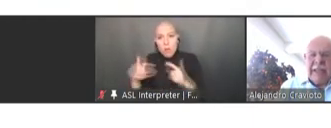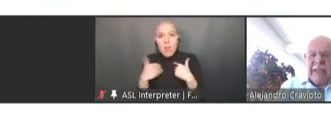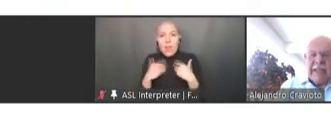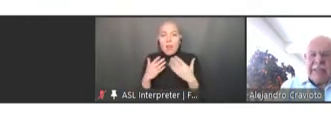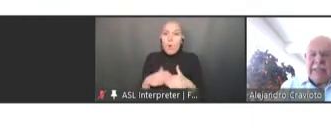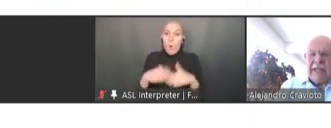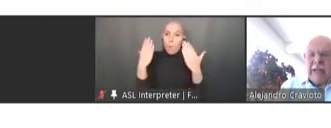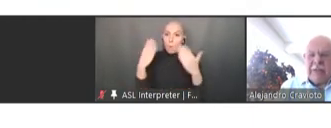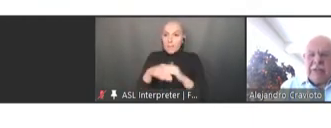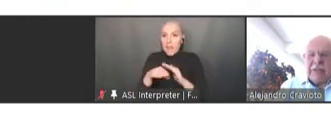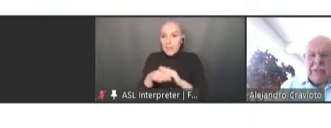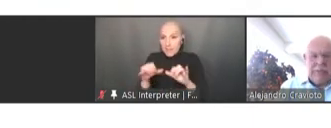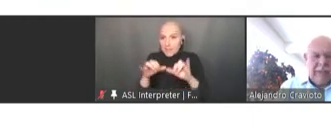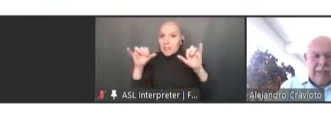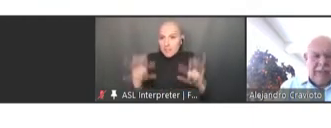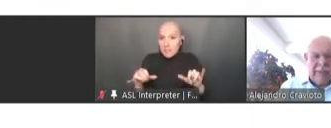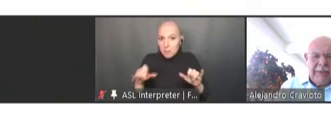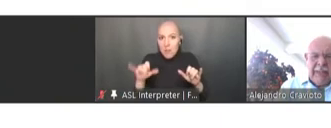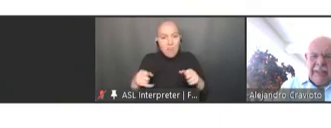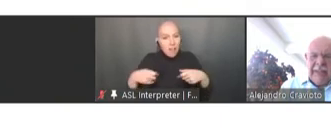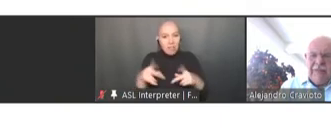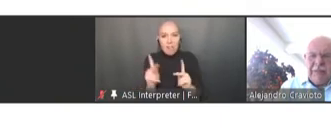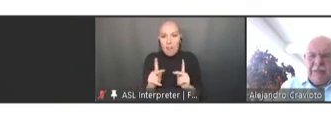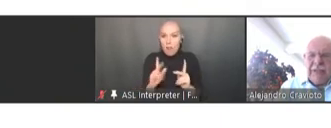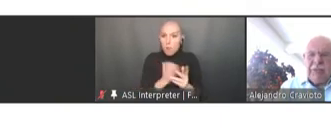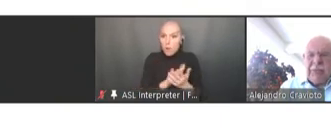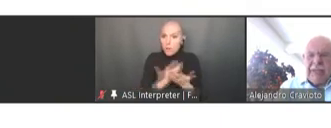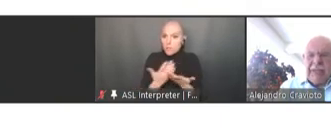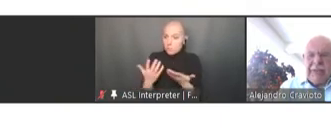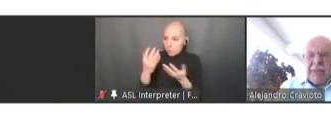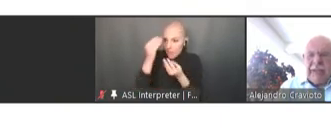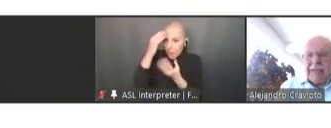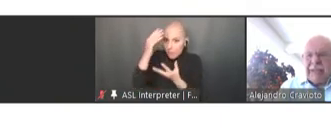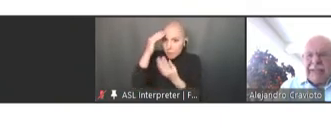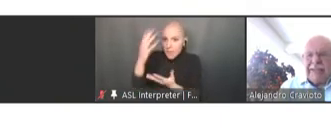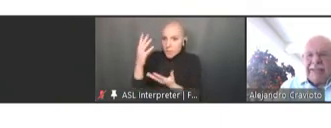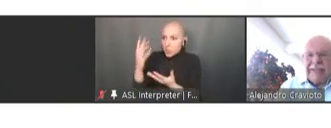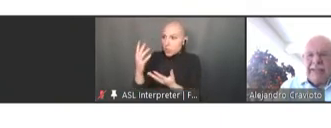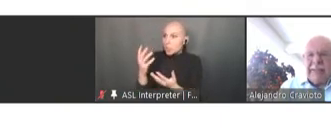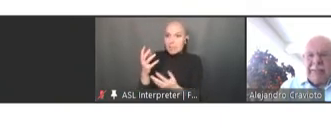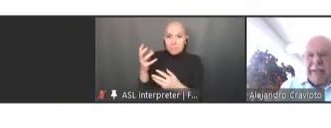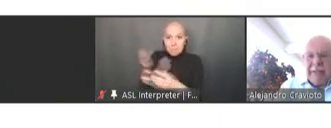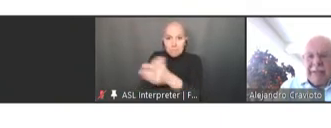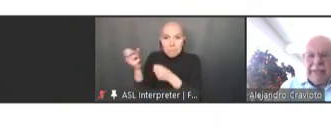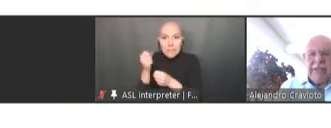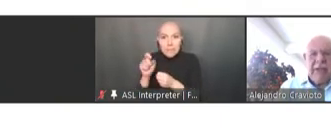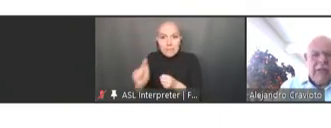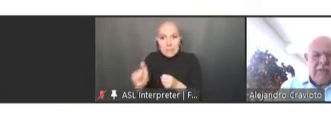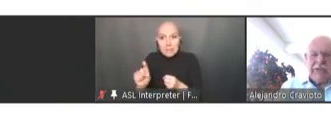that has allowed us to have the information we need without the necessary payment for the